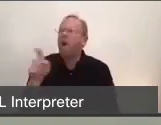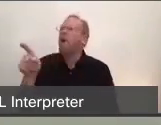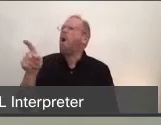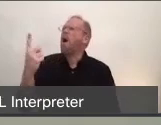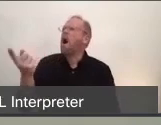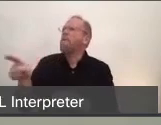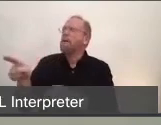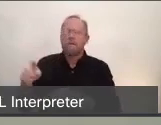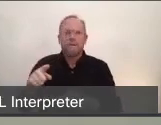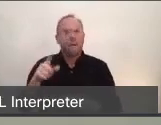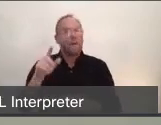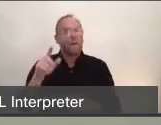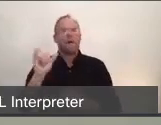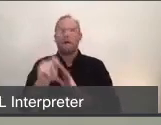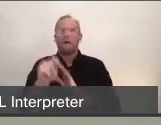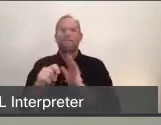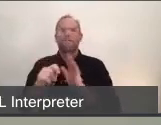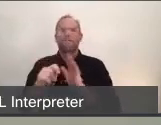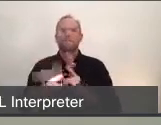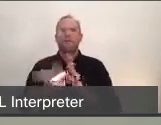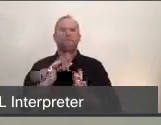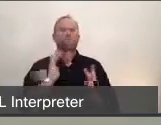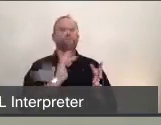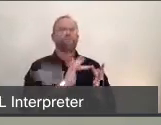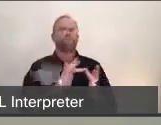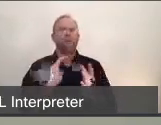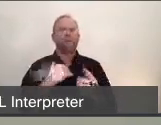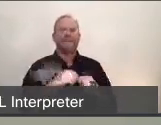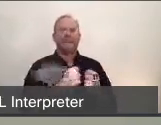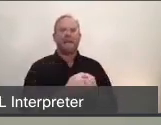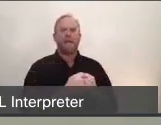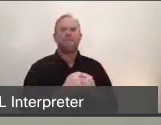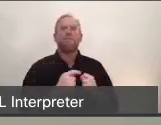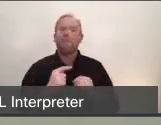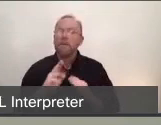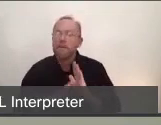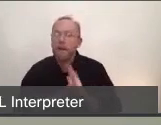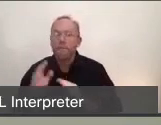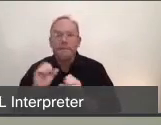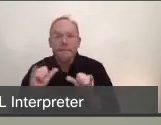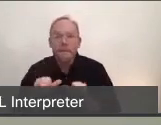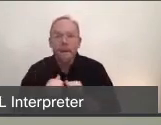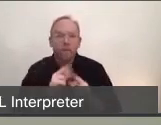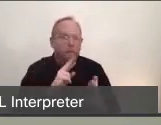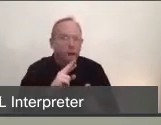was engaging our communicable disease team to begin building systems to monitor this and to work with our state partners